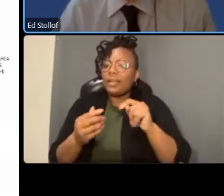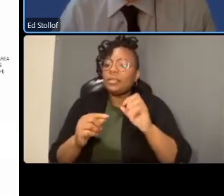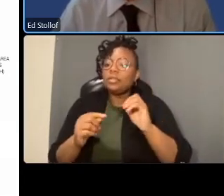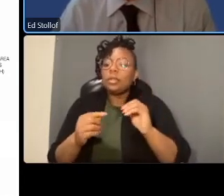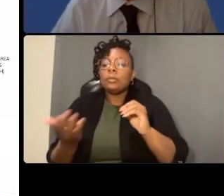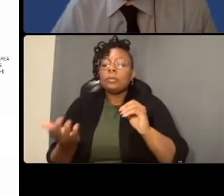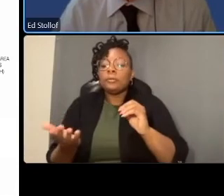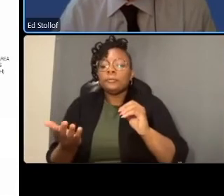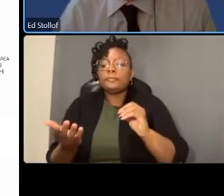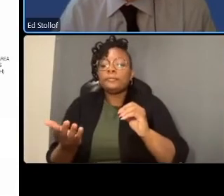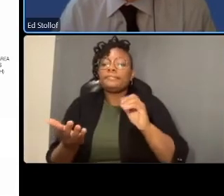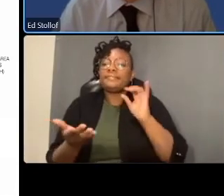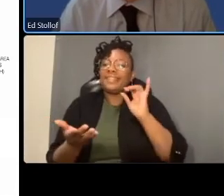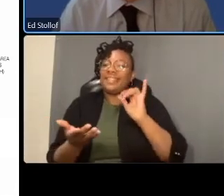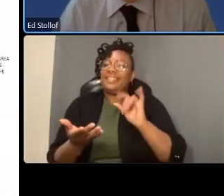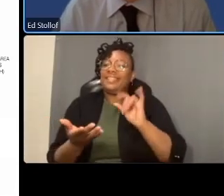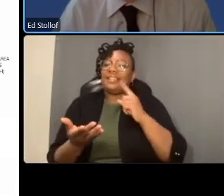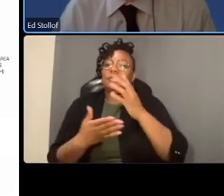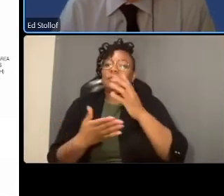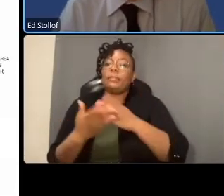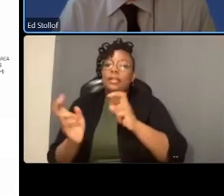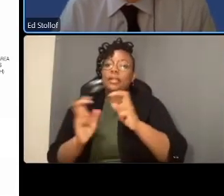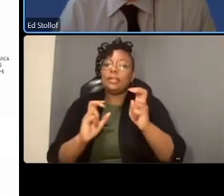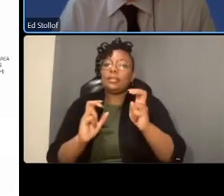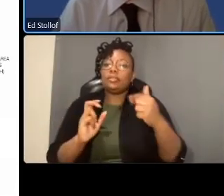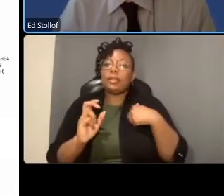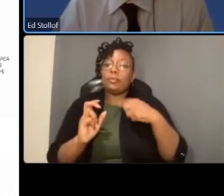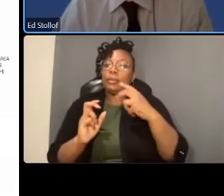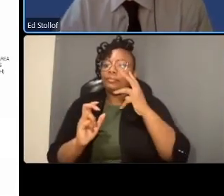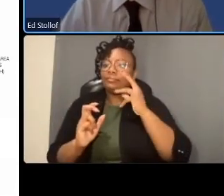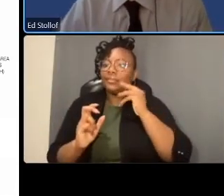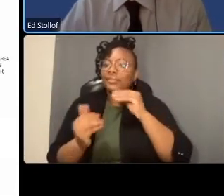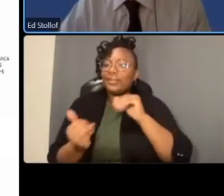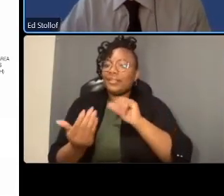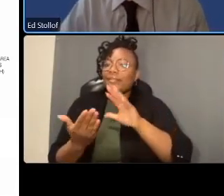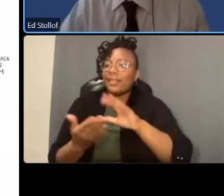thanks a last question and then i'm going to turn it back over not the last question but i'm going